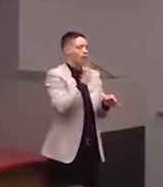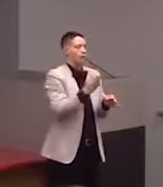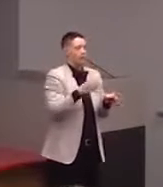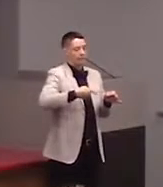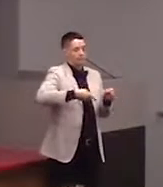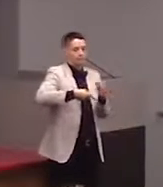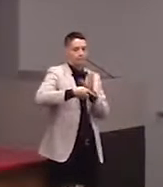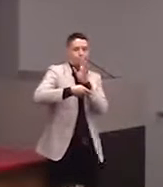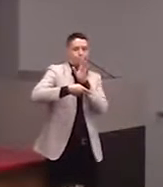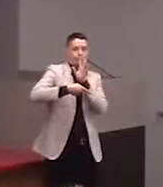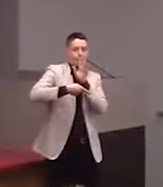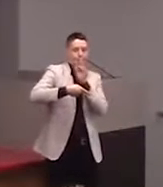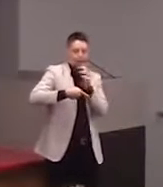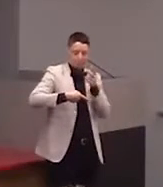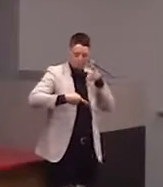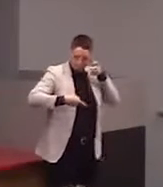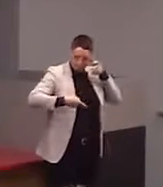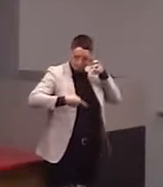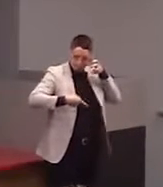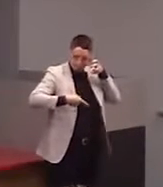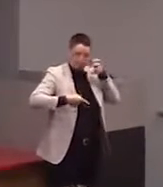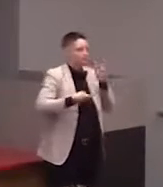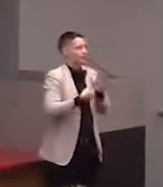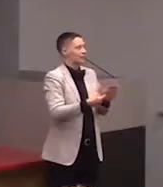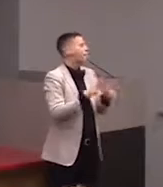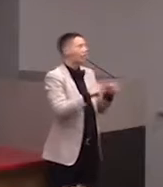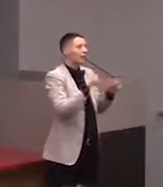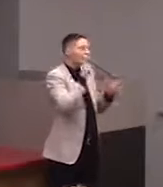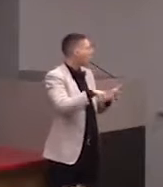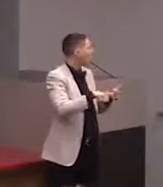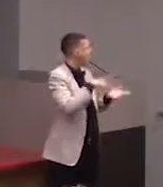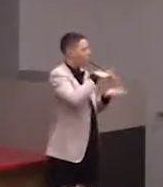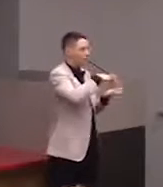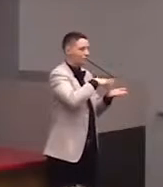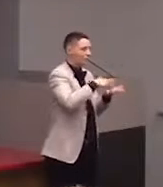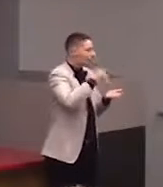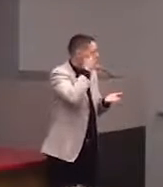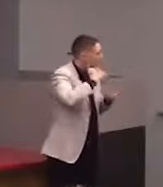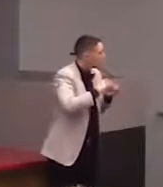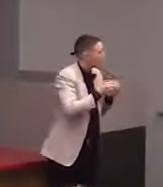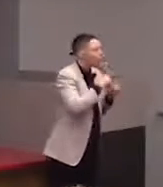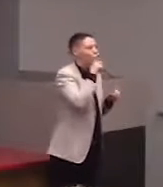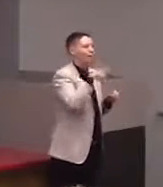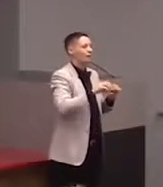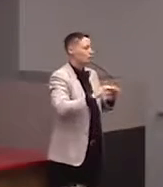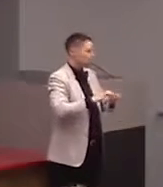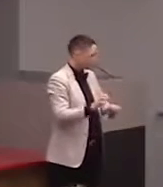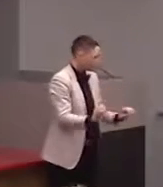So it's kind of like that, except you don't have dial any numbers, you don't have to do any of that. You just use your pen and tap it.